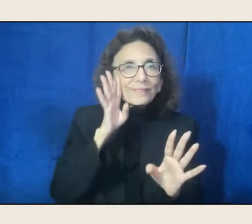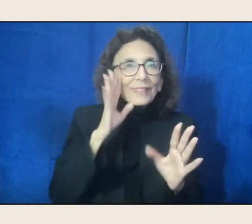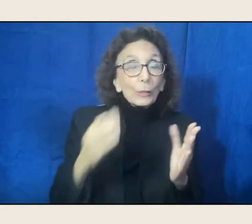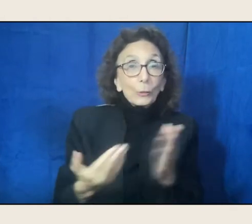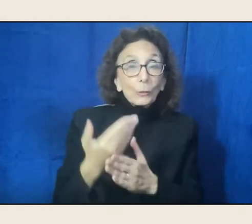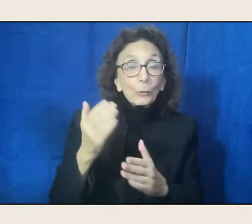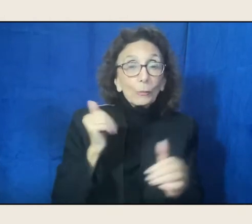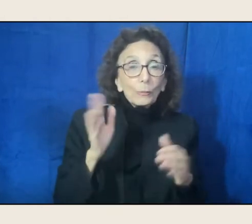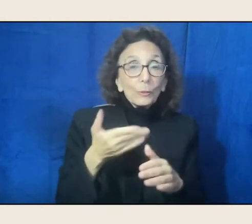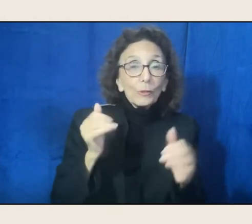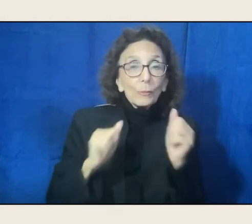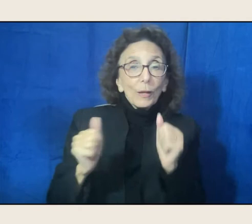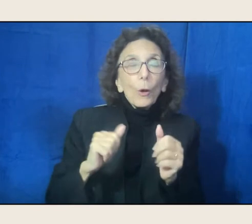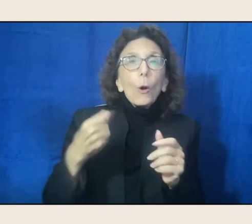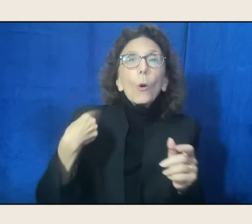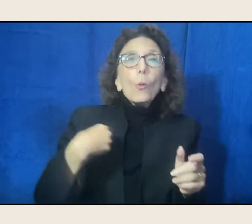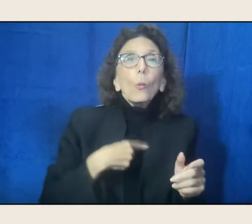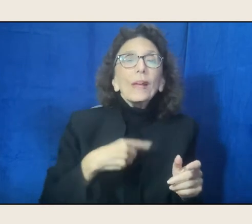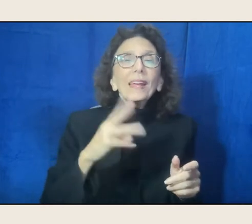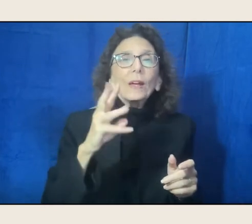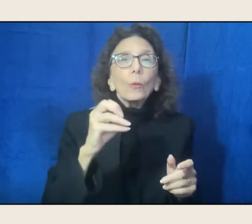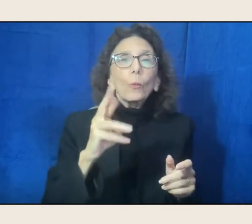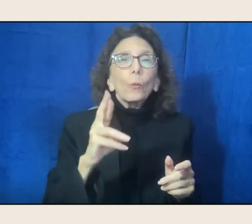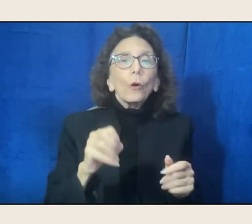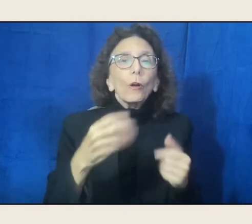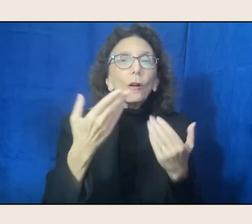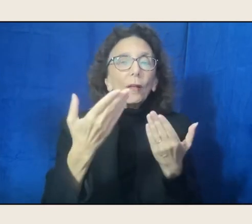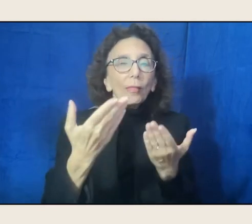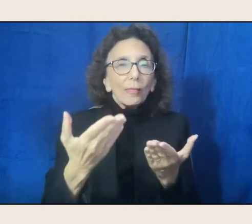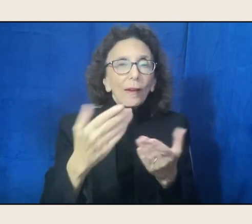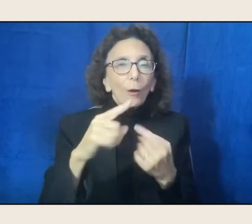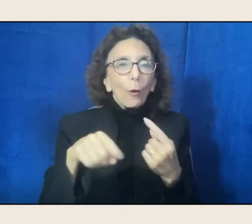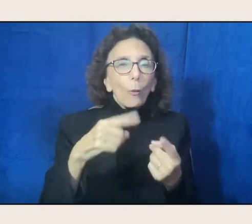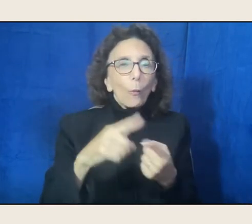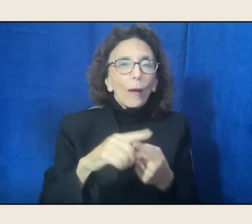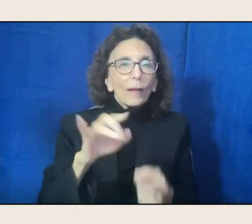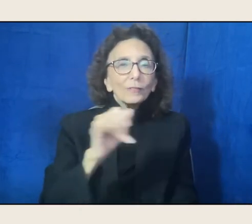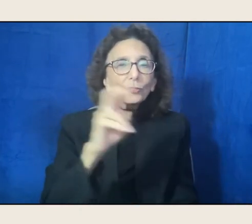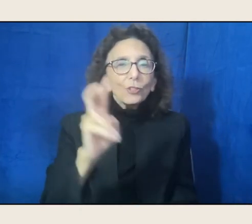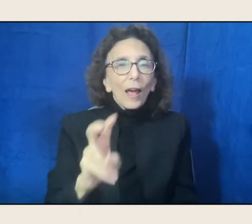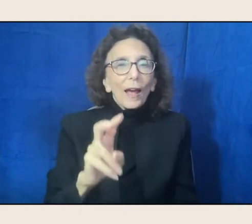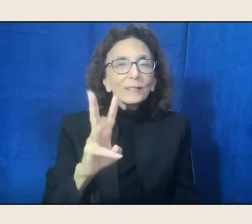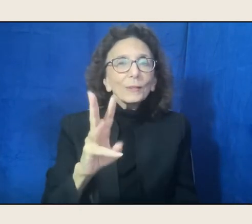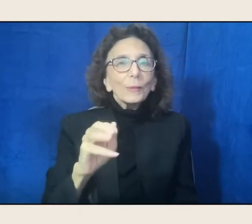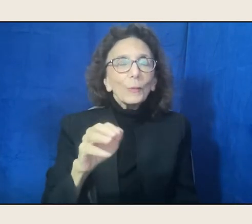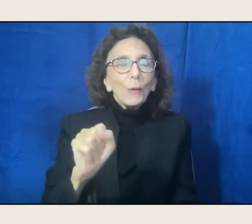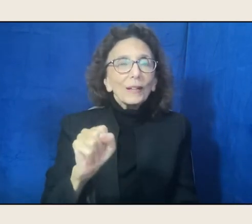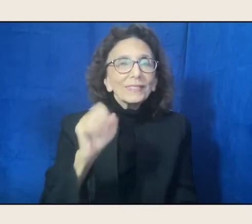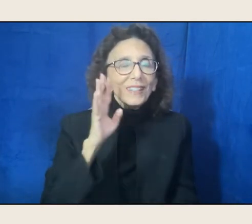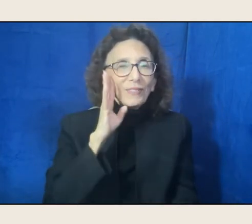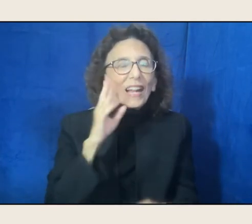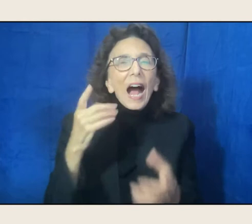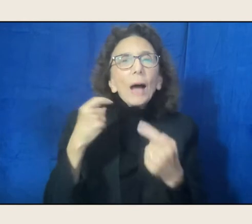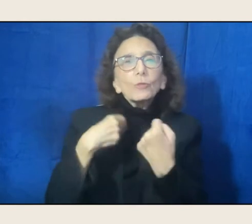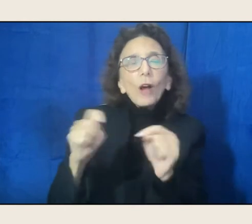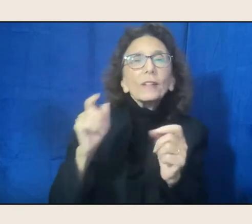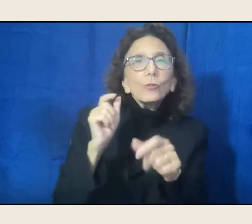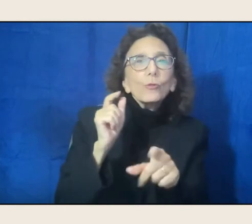"Was Invented", and I'm in the middle of the book of it, but I keep writing, I've written some of the songs,